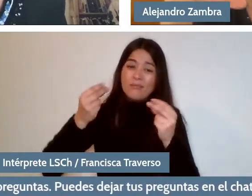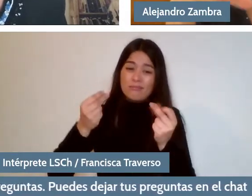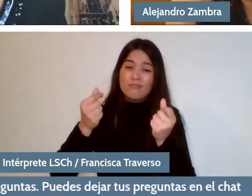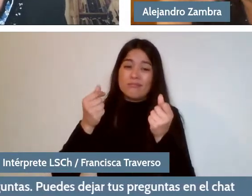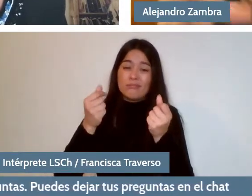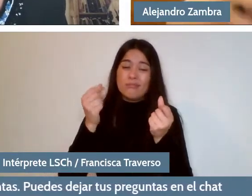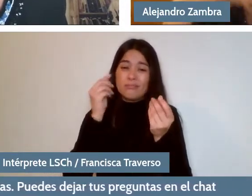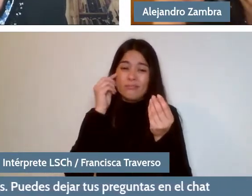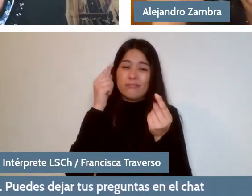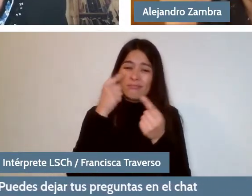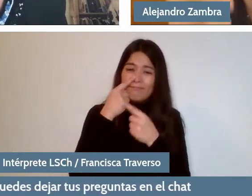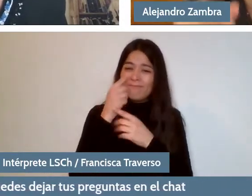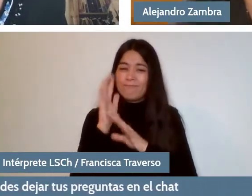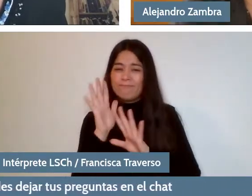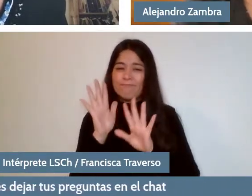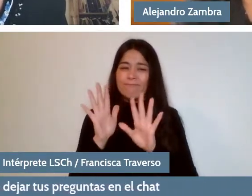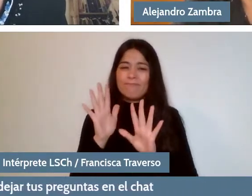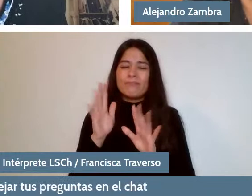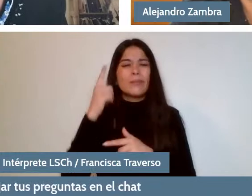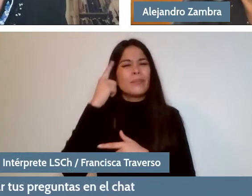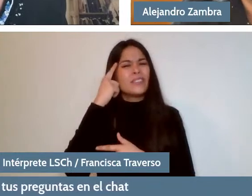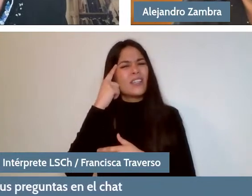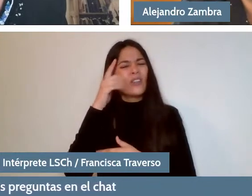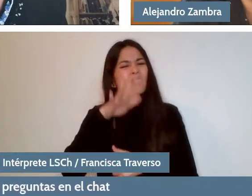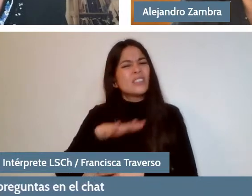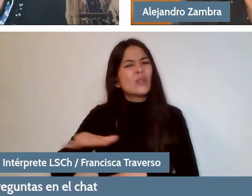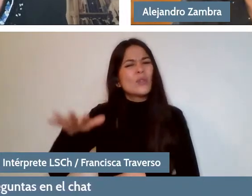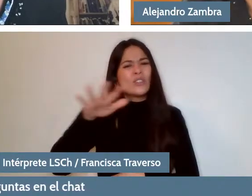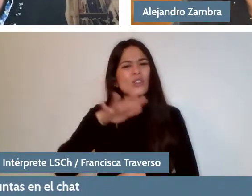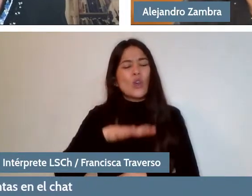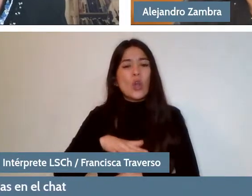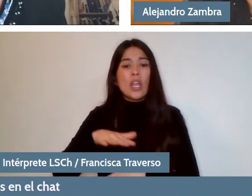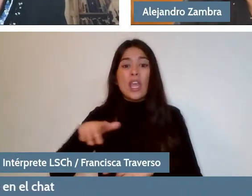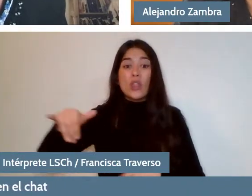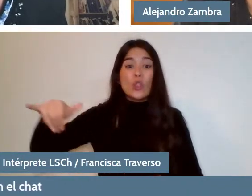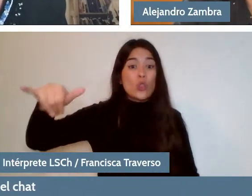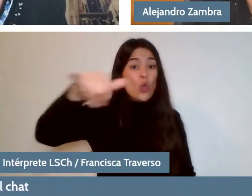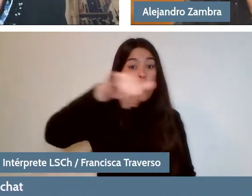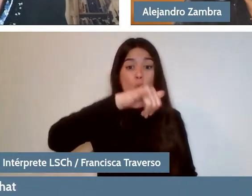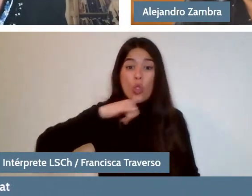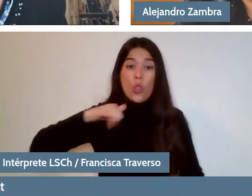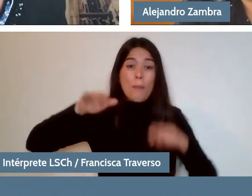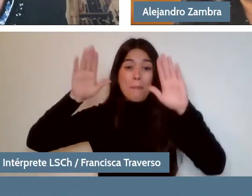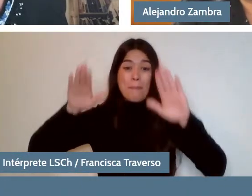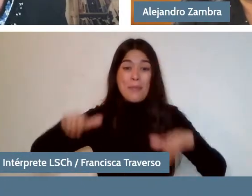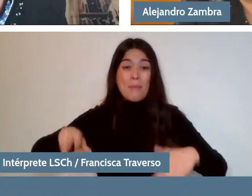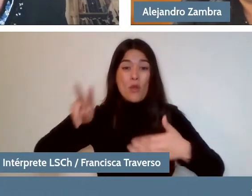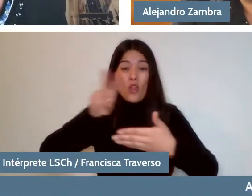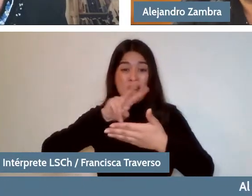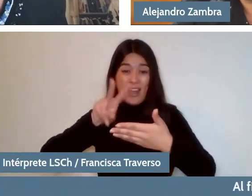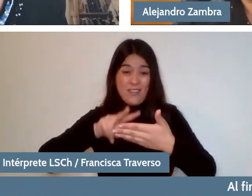But I've been thinking about the situation where we're all reading the same book, which is an image that sounds kind of romantic,